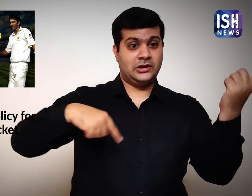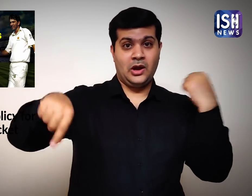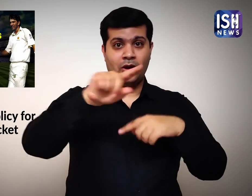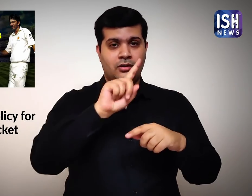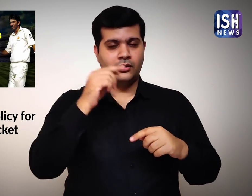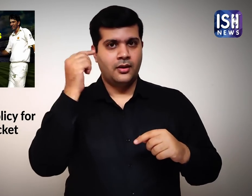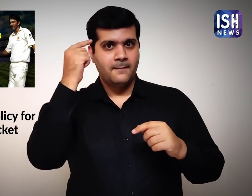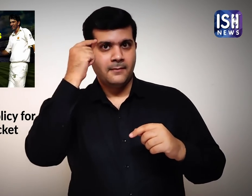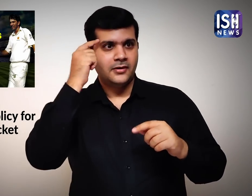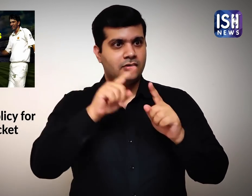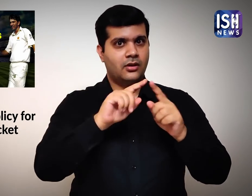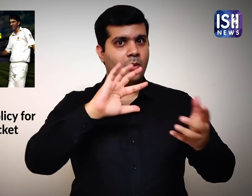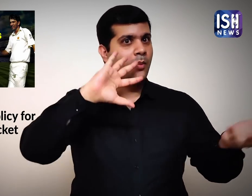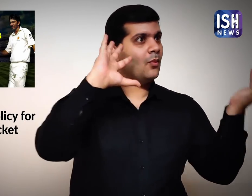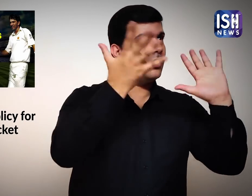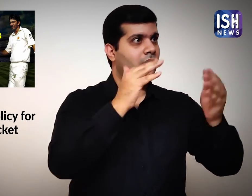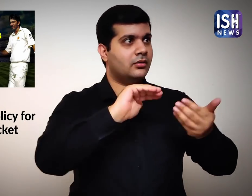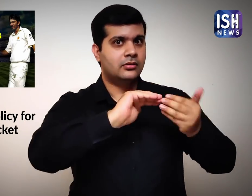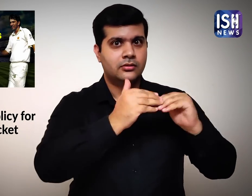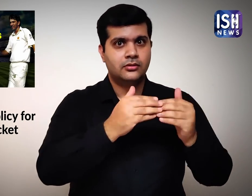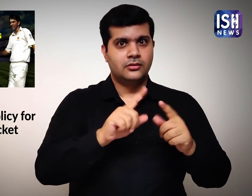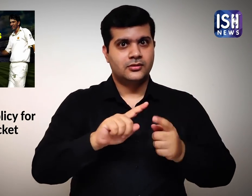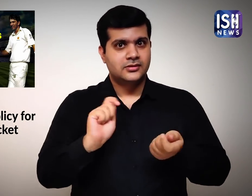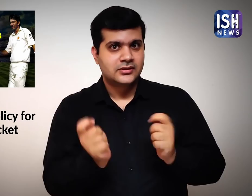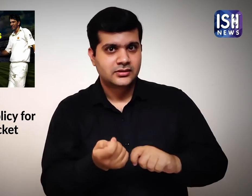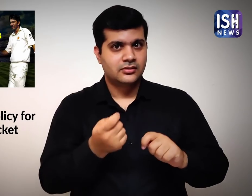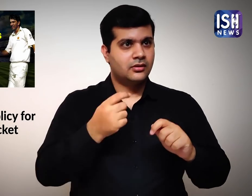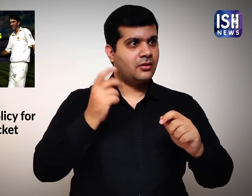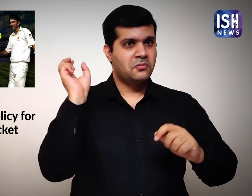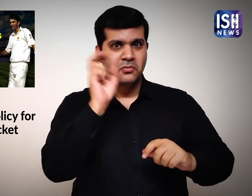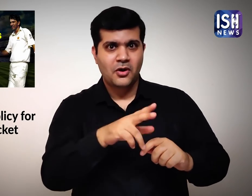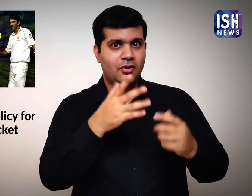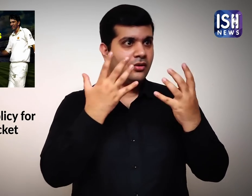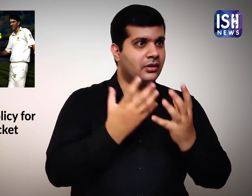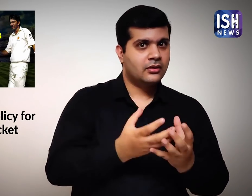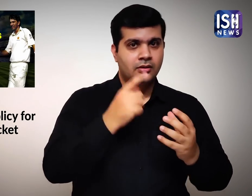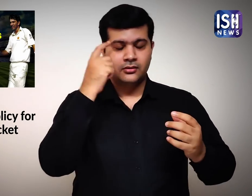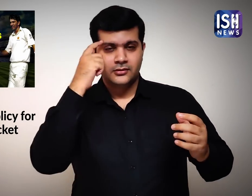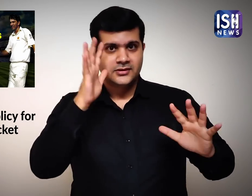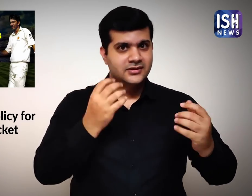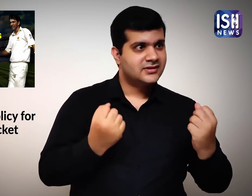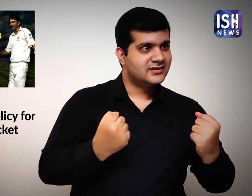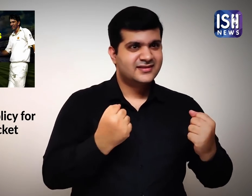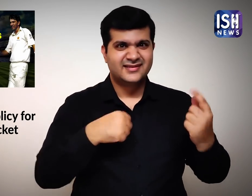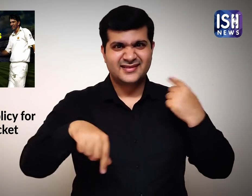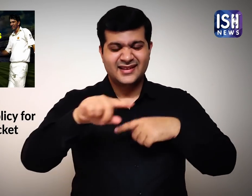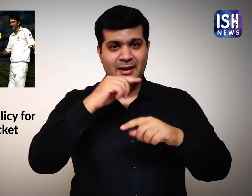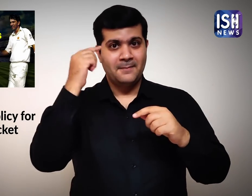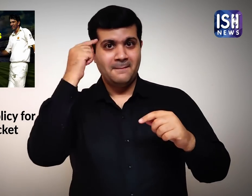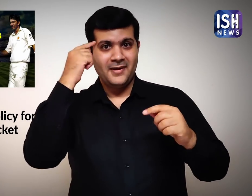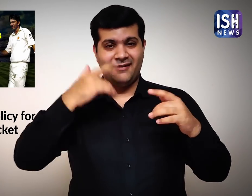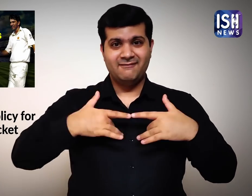the players will be mentally prepared to participate in international tournaments